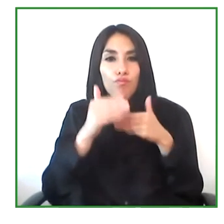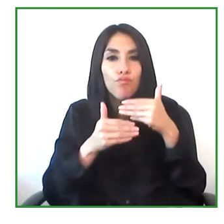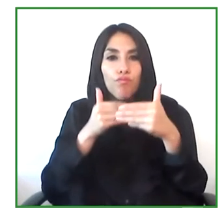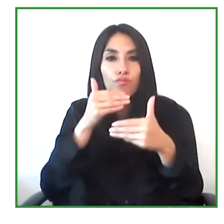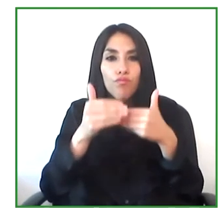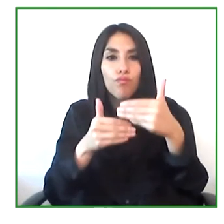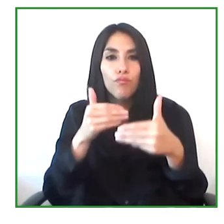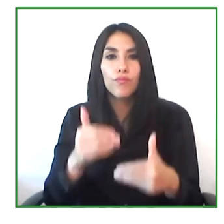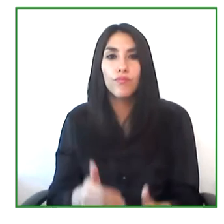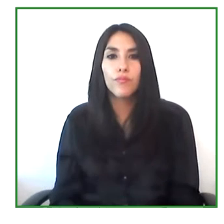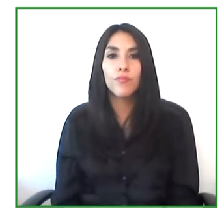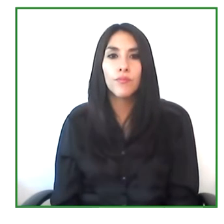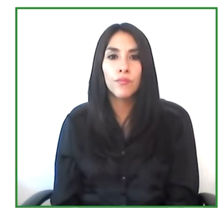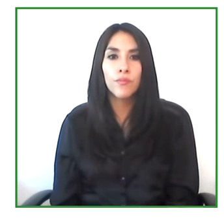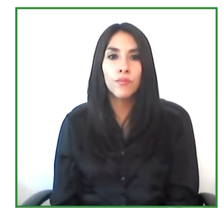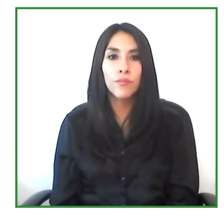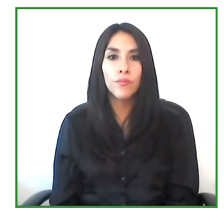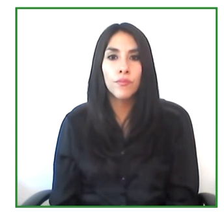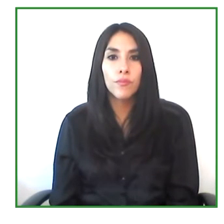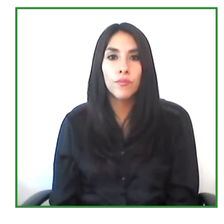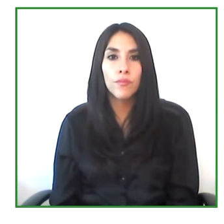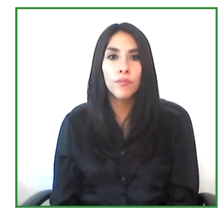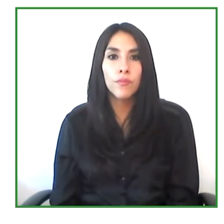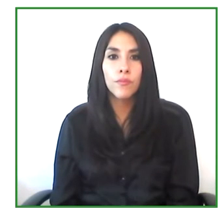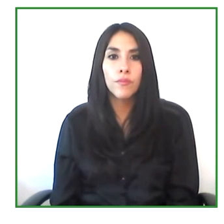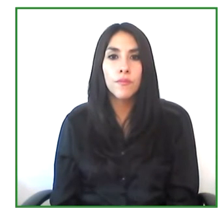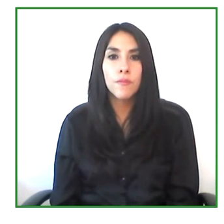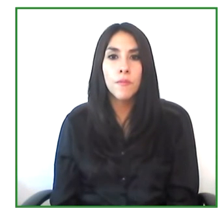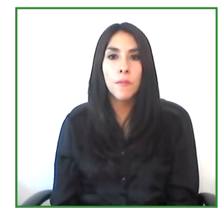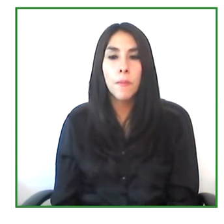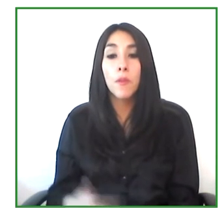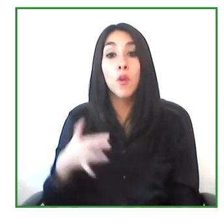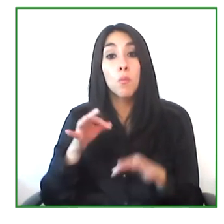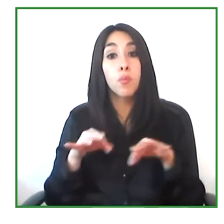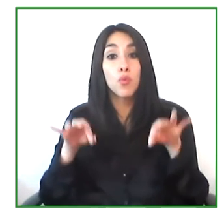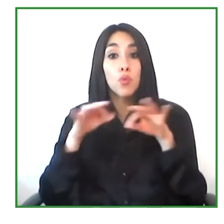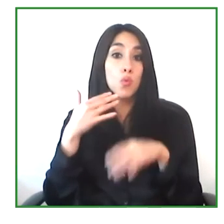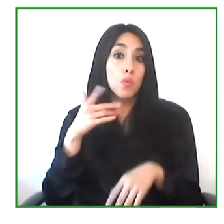I think we can expand it beyond where it is today.